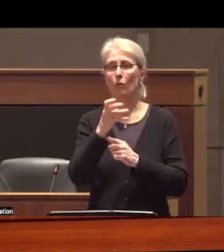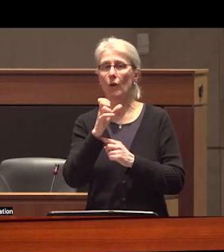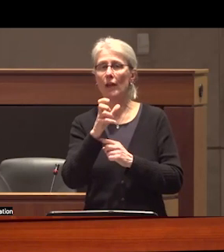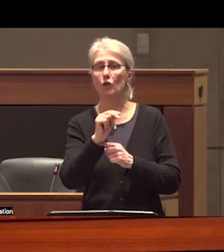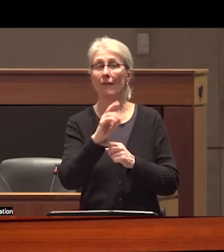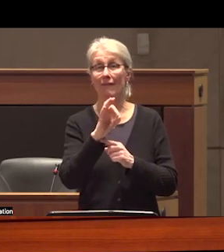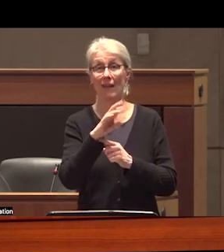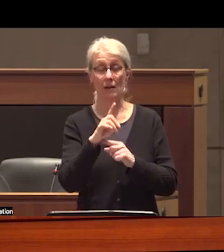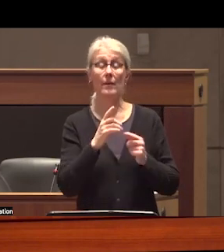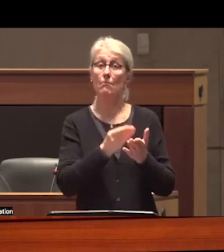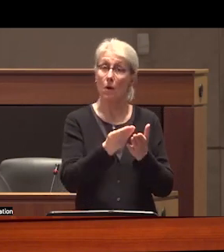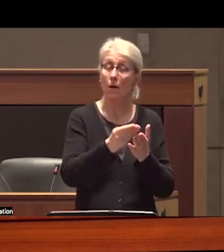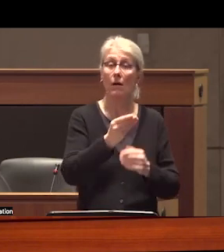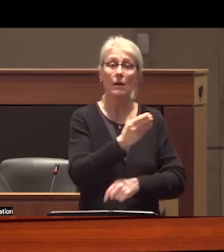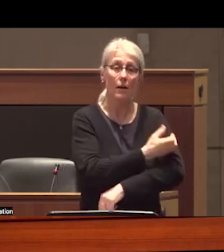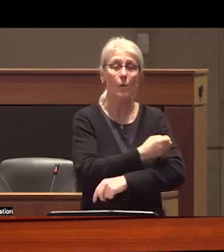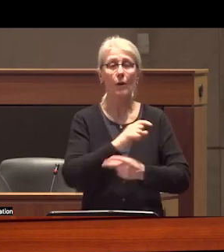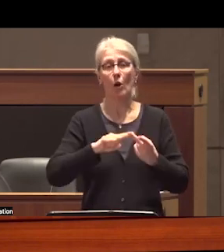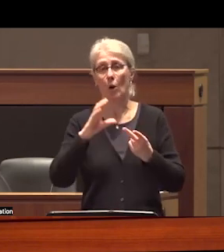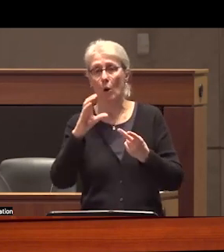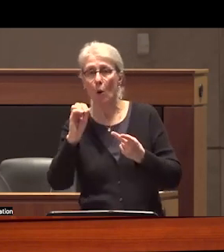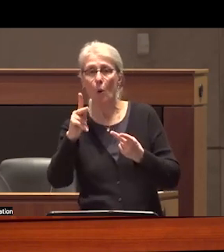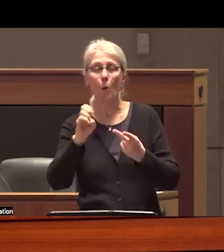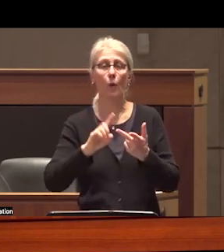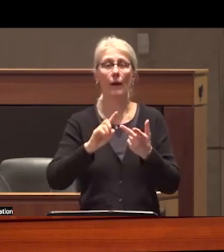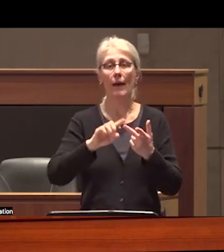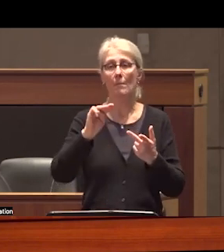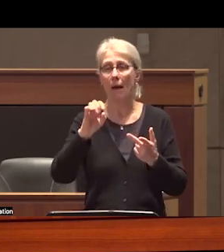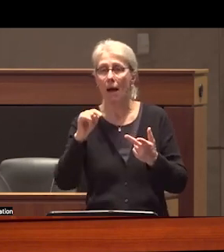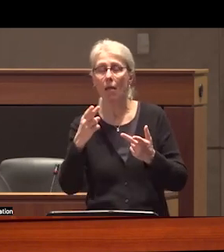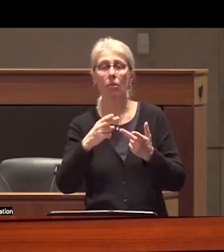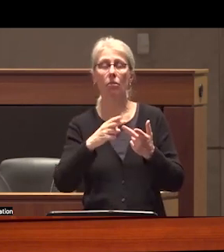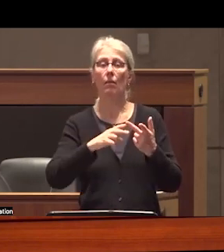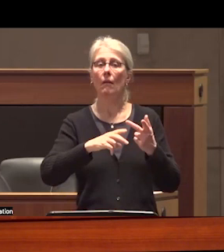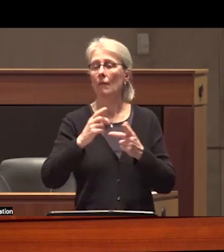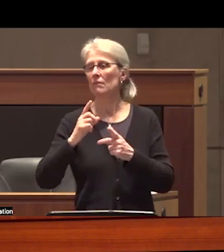quantities of heroin cocaine and methampetamine in bulk tested them with support from a research